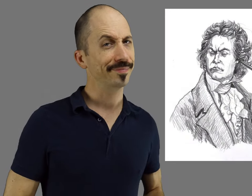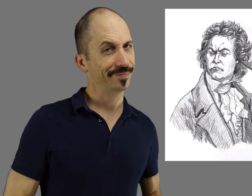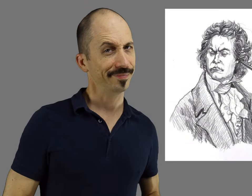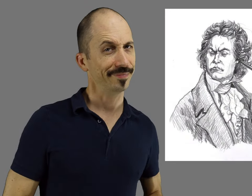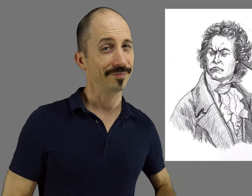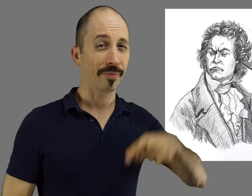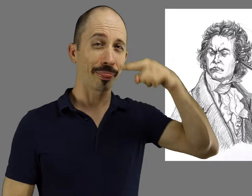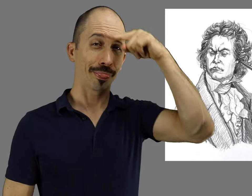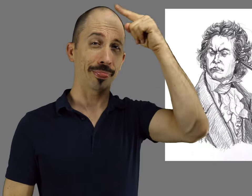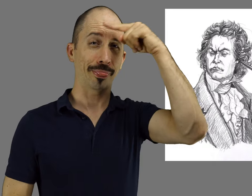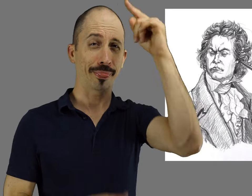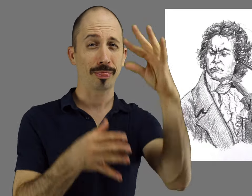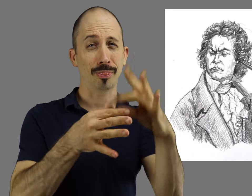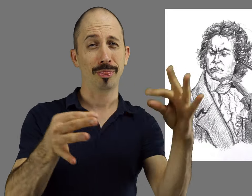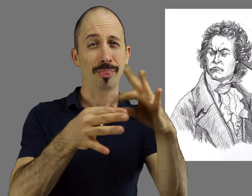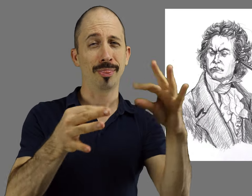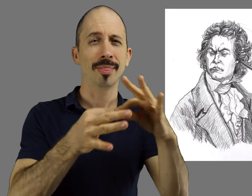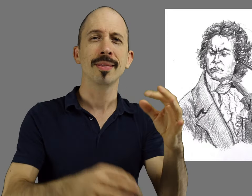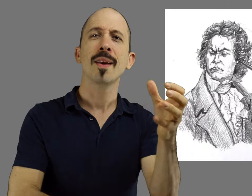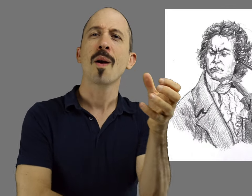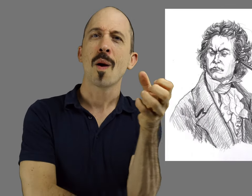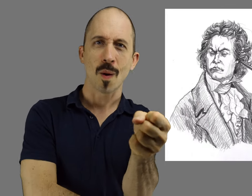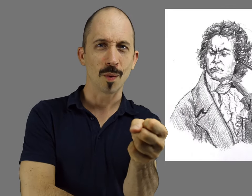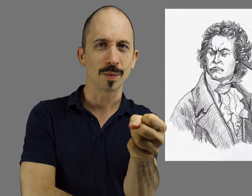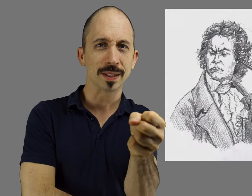Let's put the kibosh on this hearing-centric fallacy.